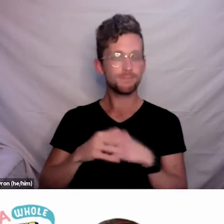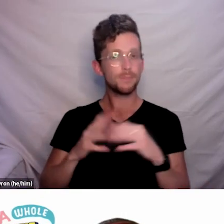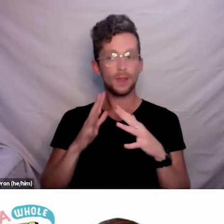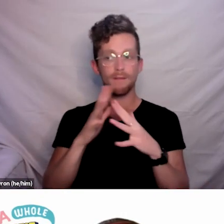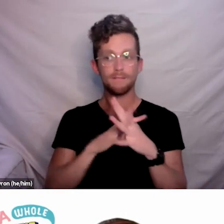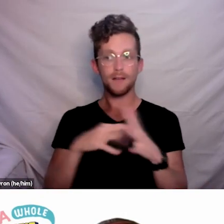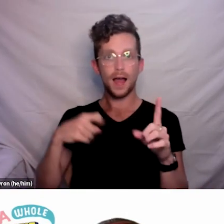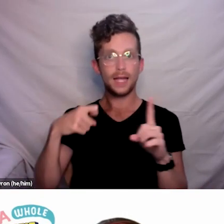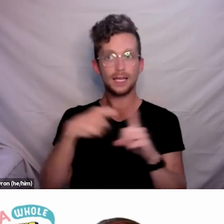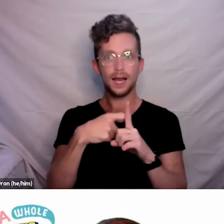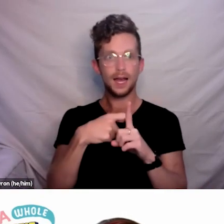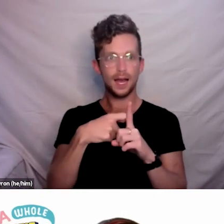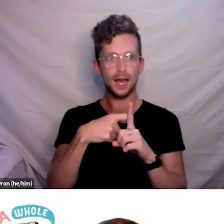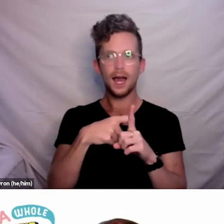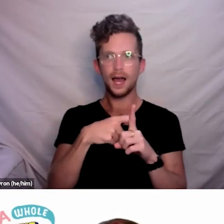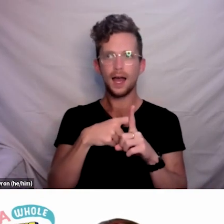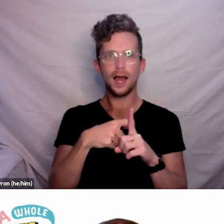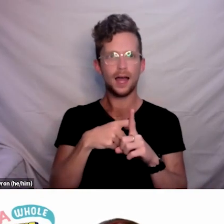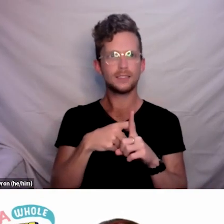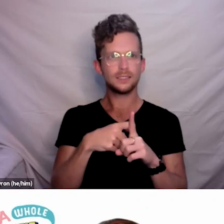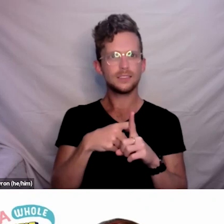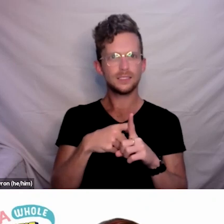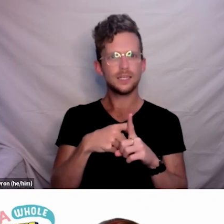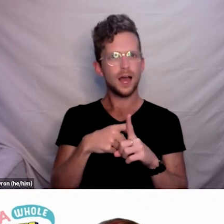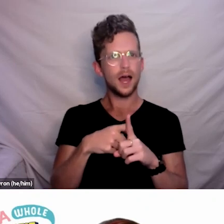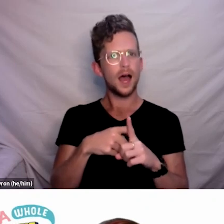agencies influencing policy from a disability perspective